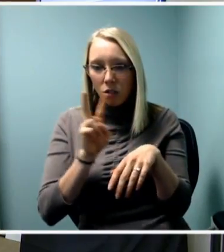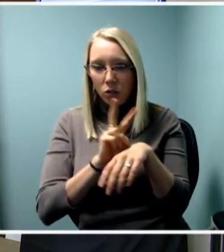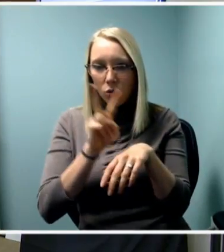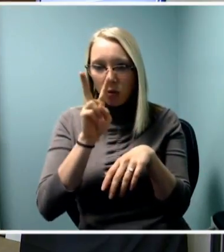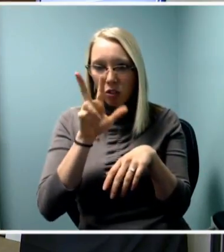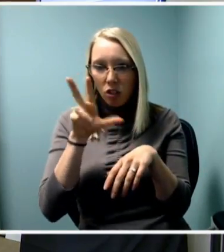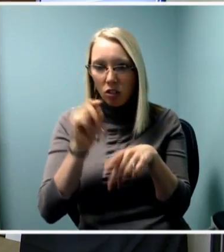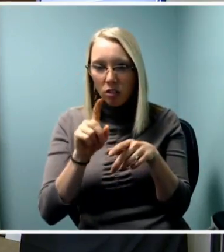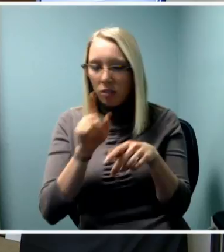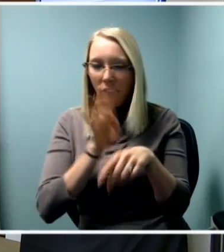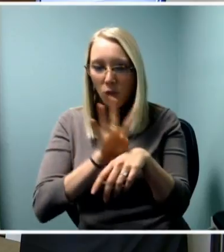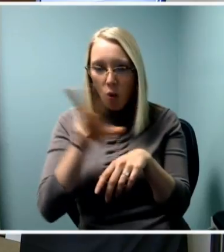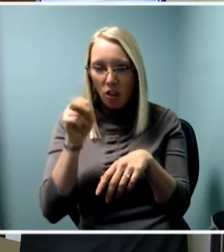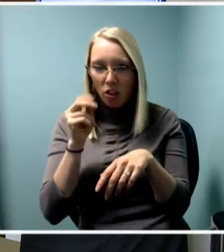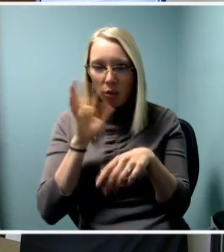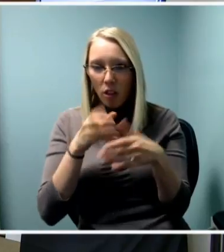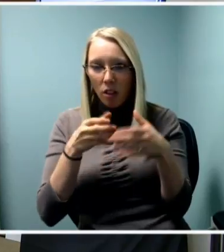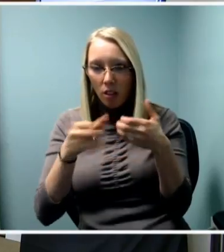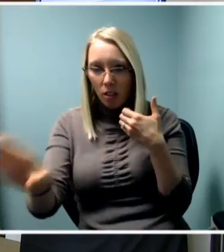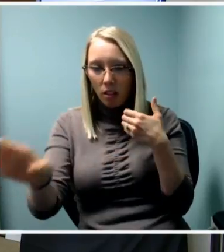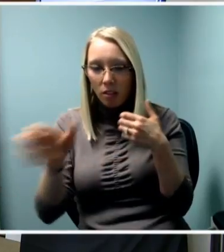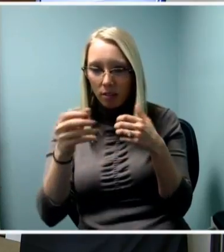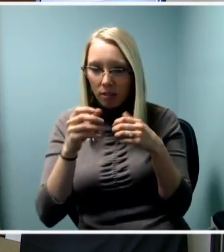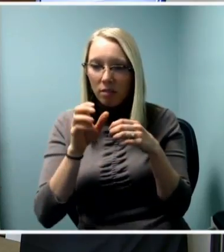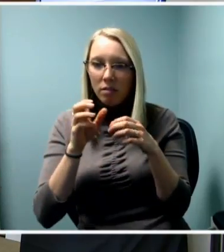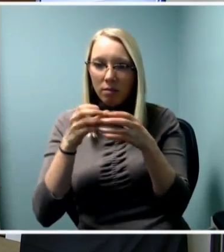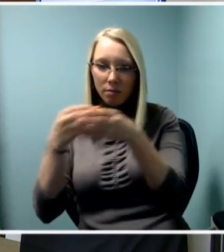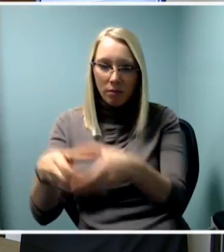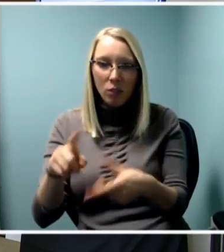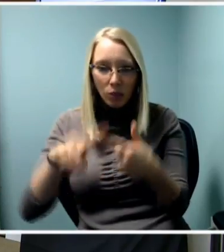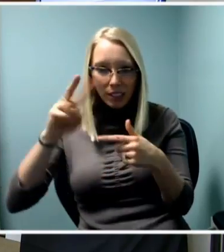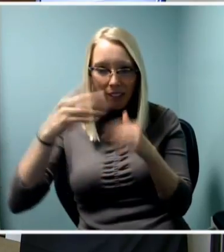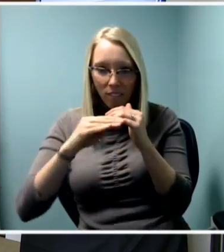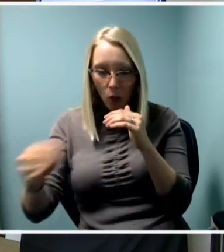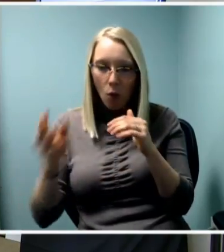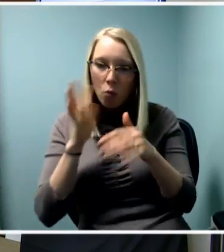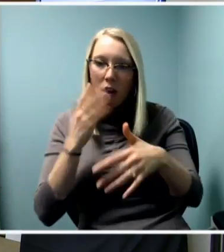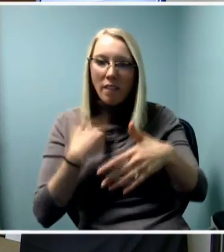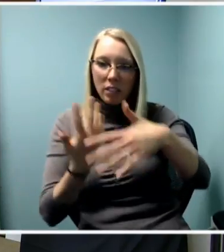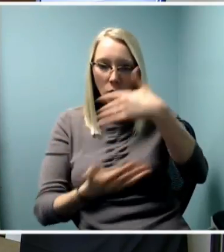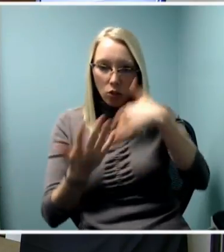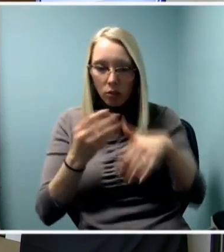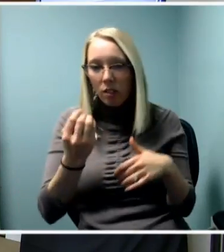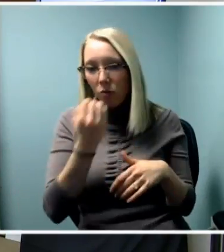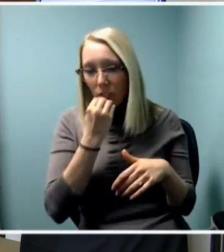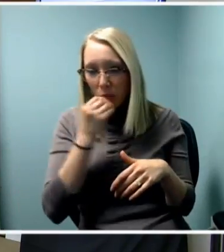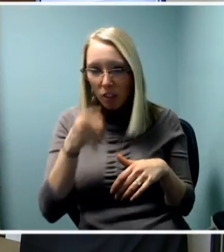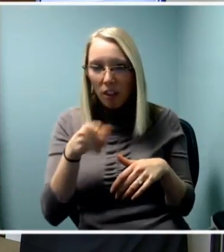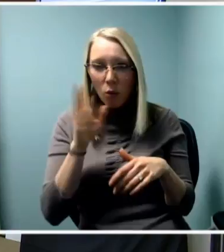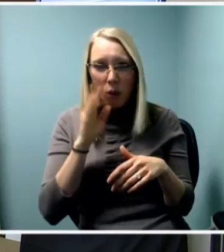to the second floor and socialize. So we have food and alcohol and I think we have non-alcoholic stuff too.